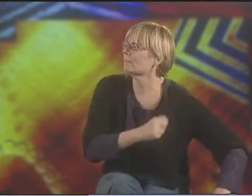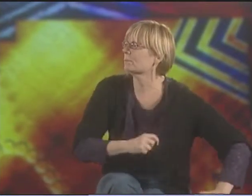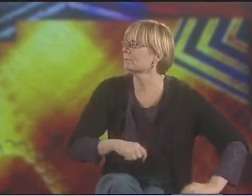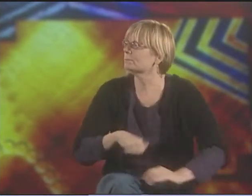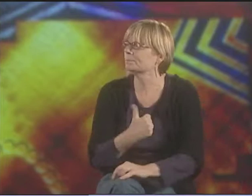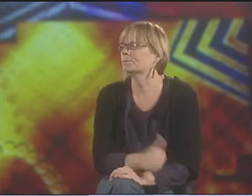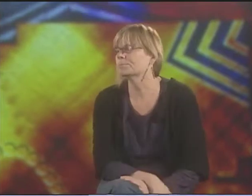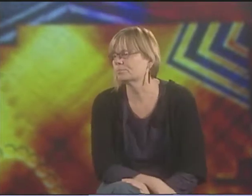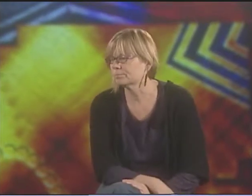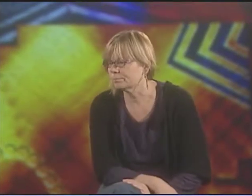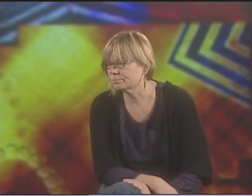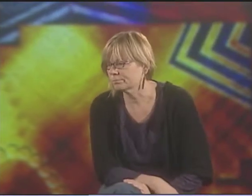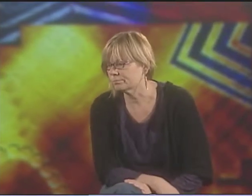AND THOSE ARE THE DEAF PEOPLE.